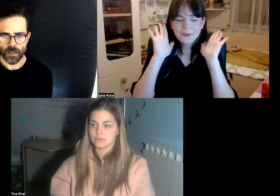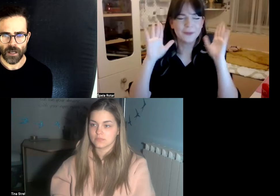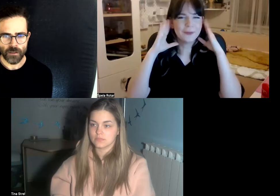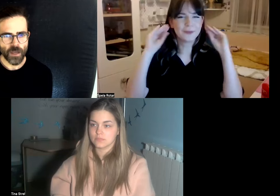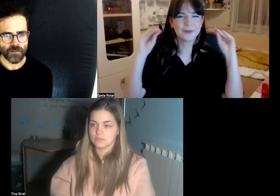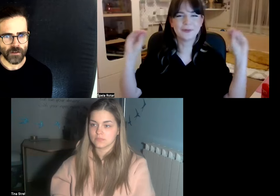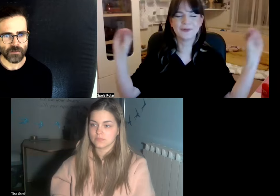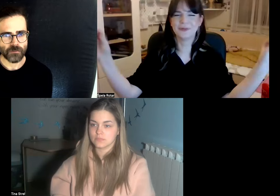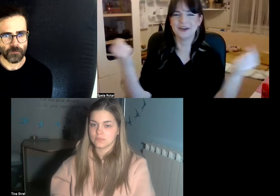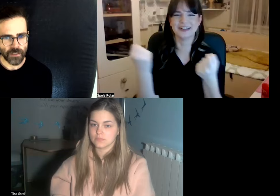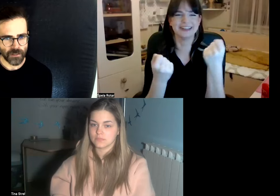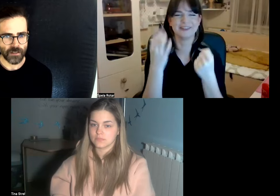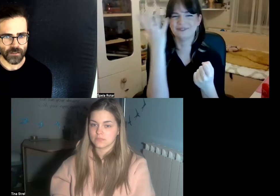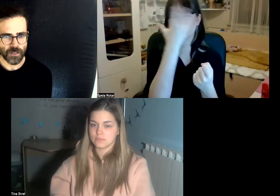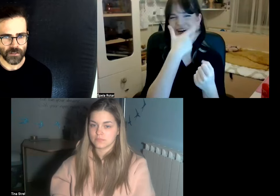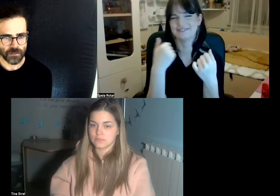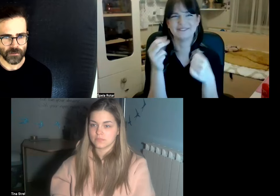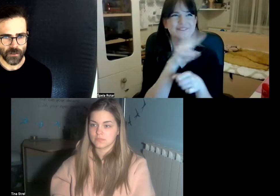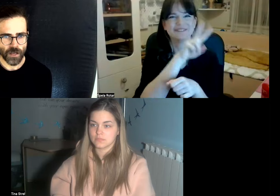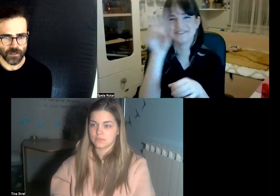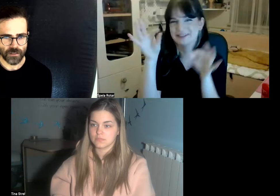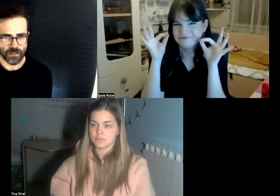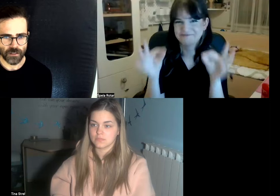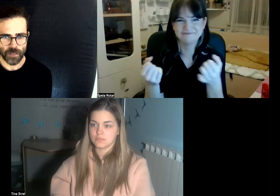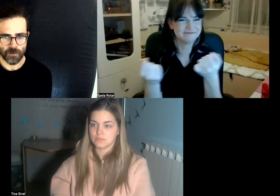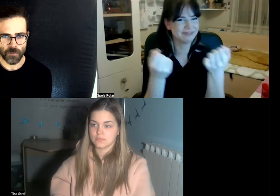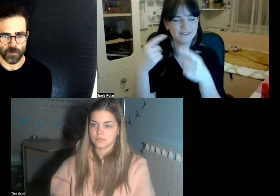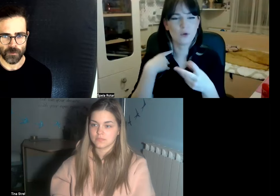I think we have a better spatial awareness than hearing people